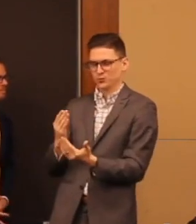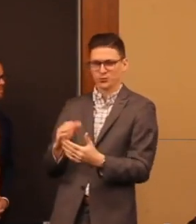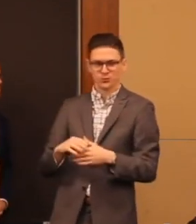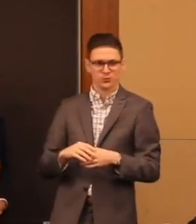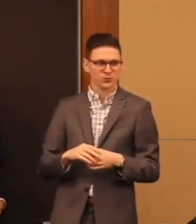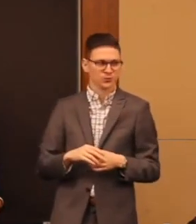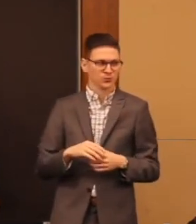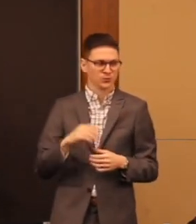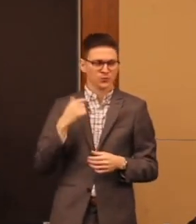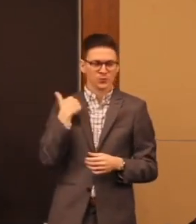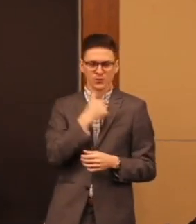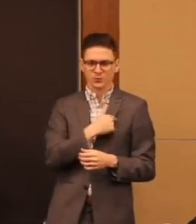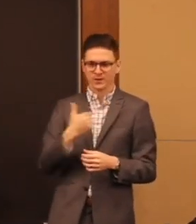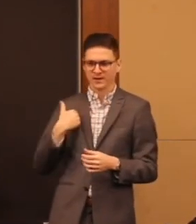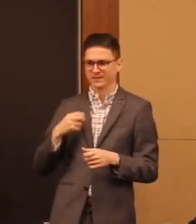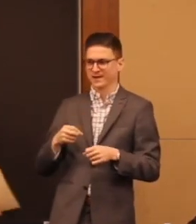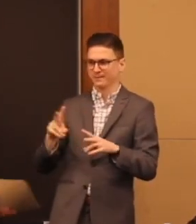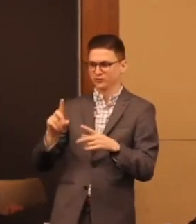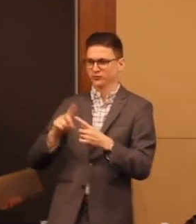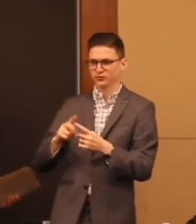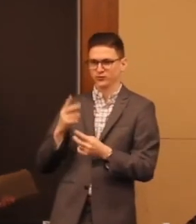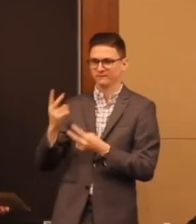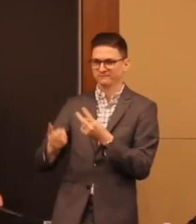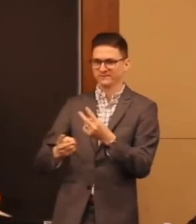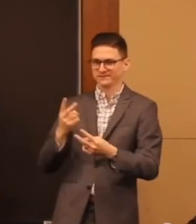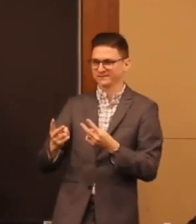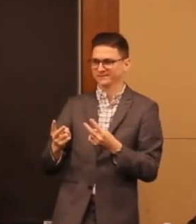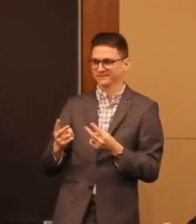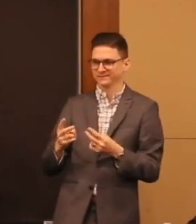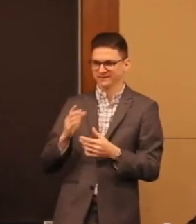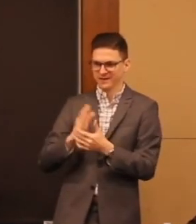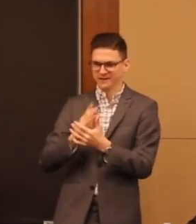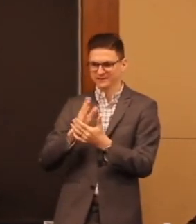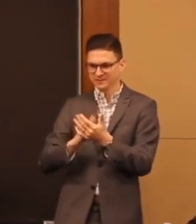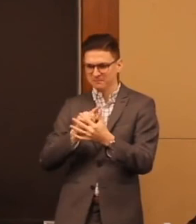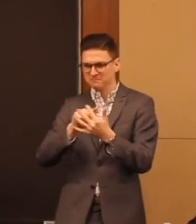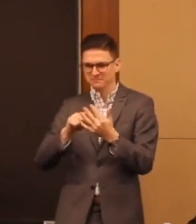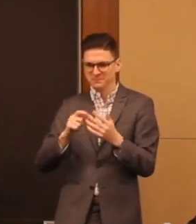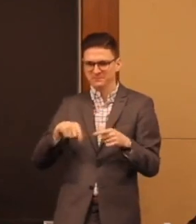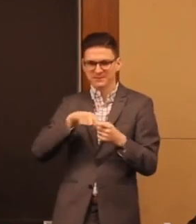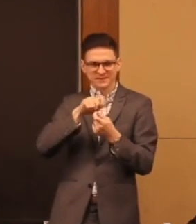We had the opportunity to come and visit on some particular issues that we at RespectAbility